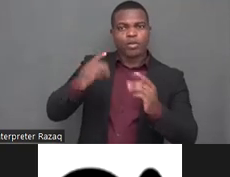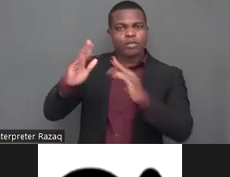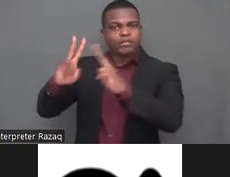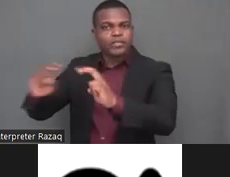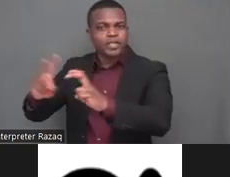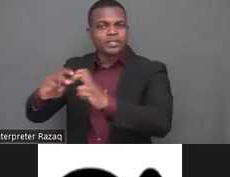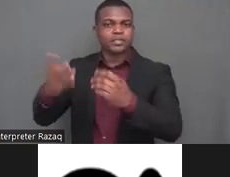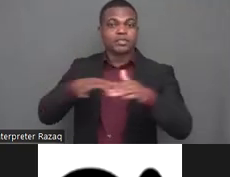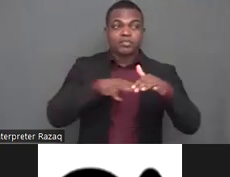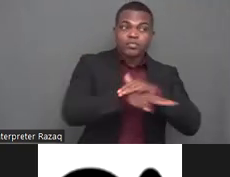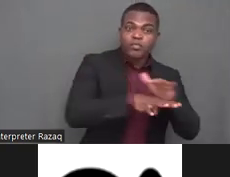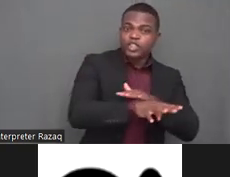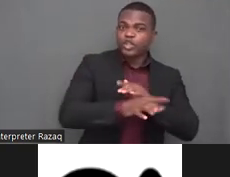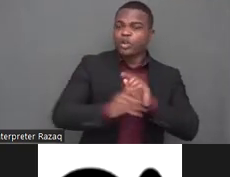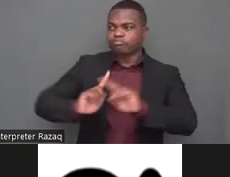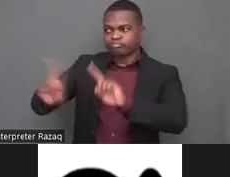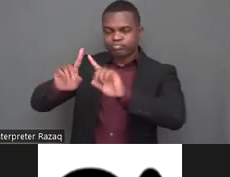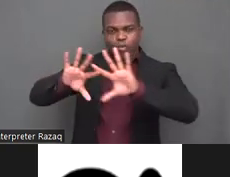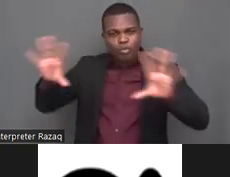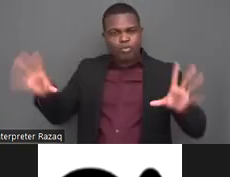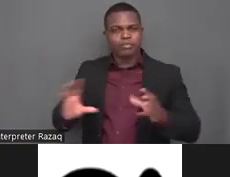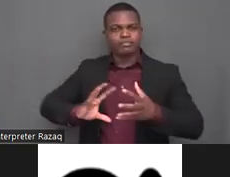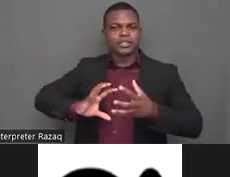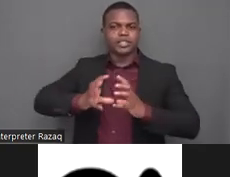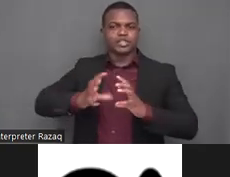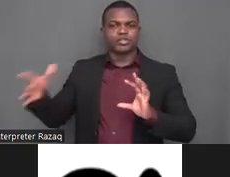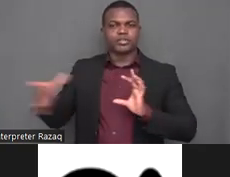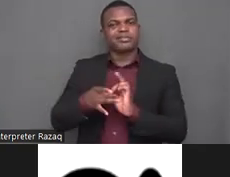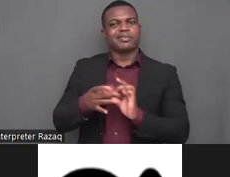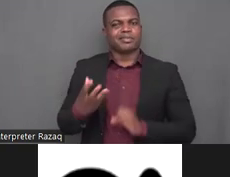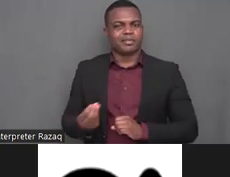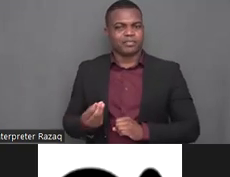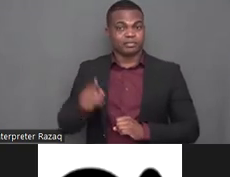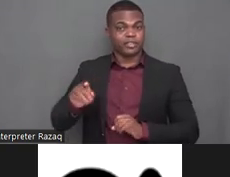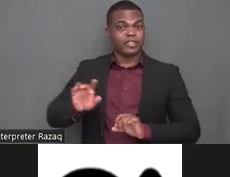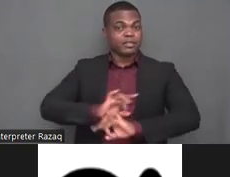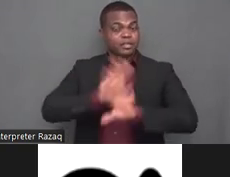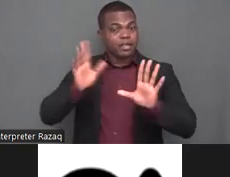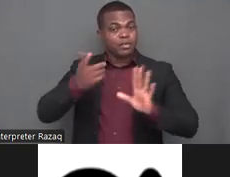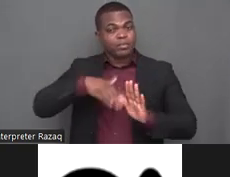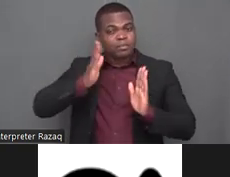intersex rights and disability justice and precisely this diversity within the disability